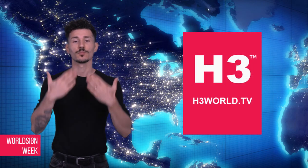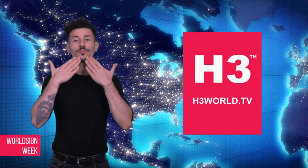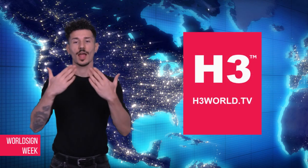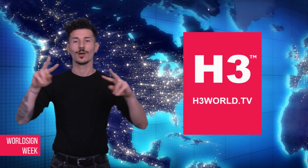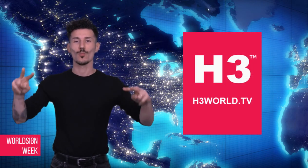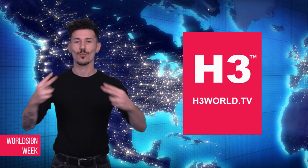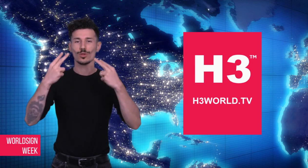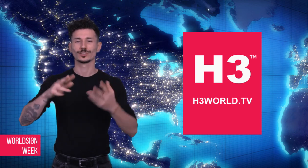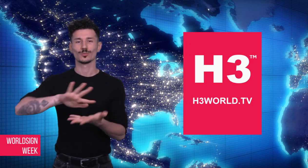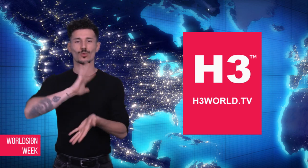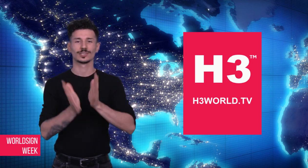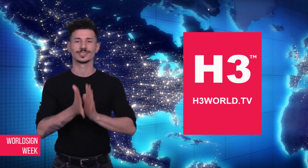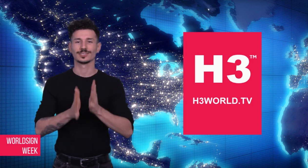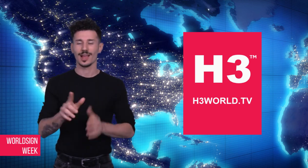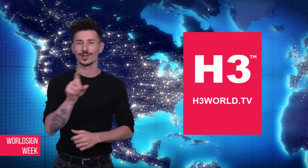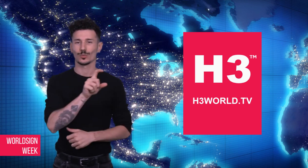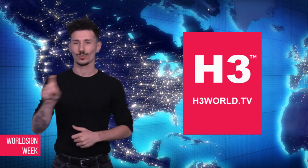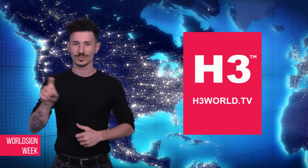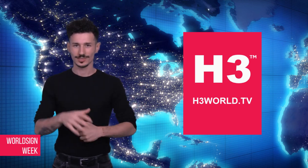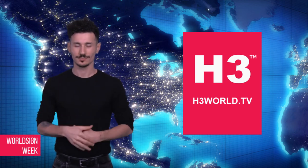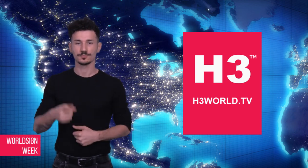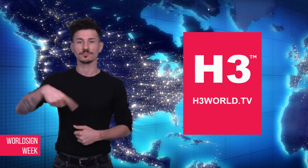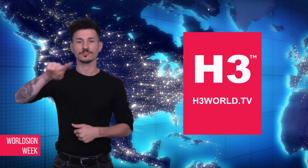Thank you for watching WorldSign Week,